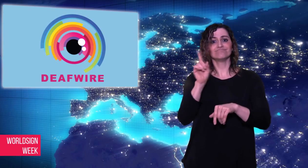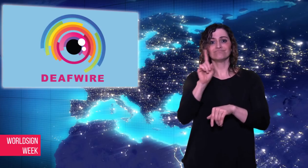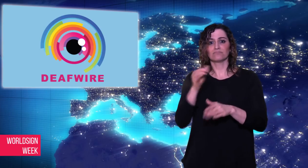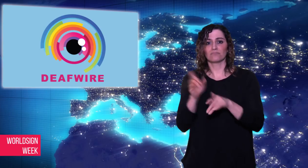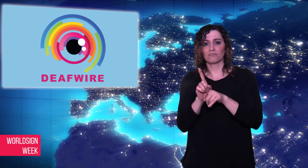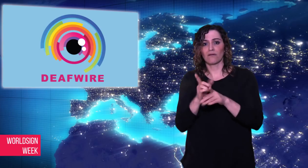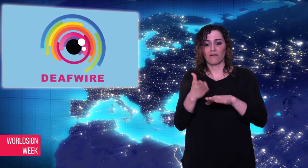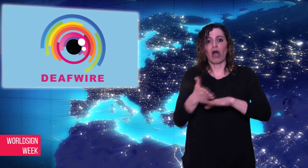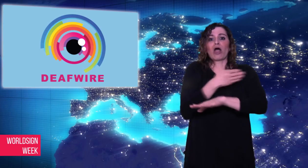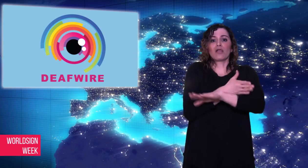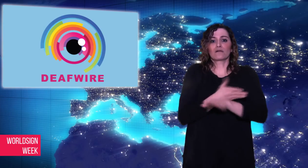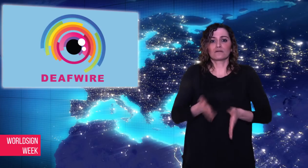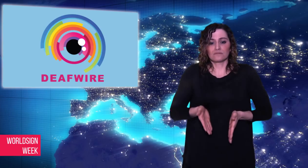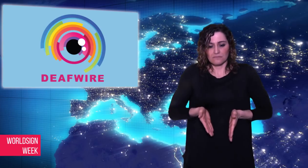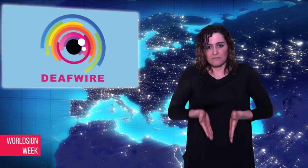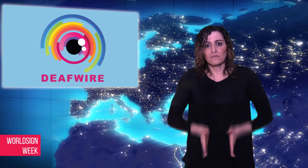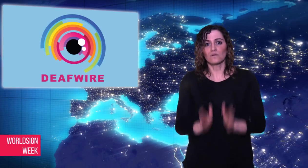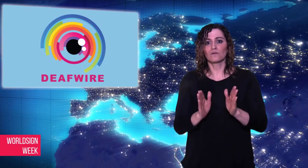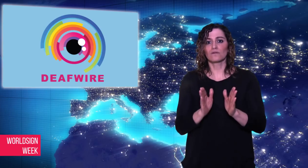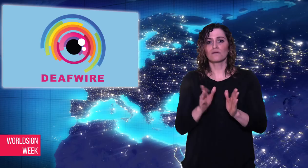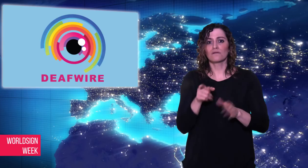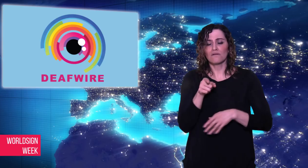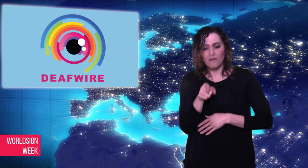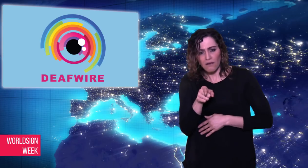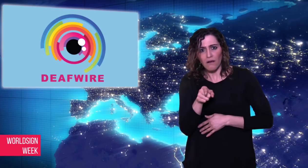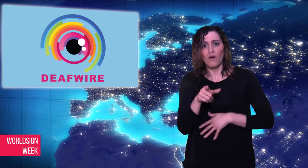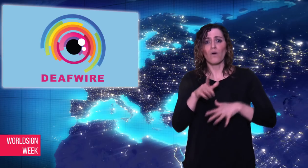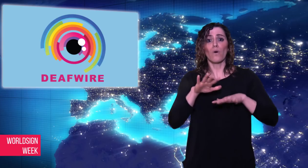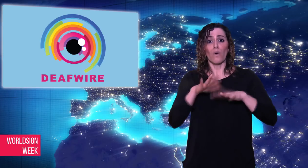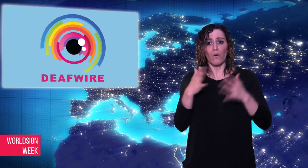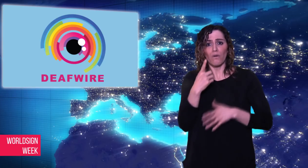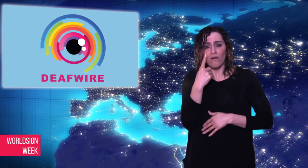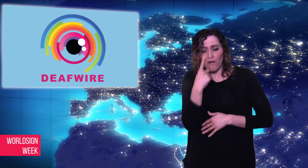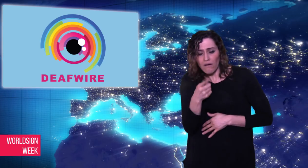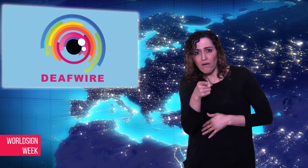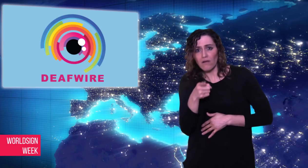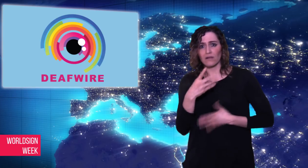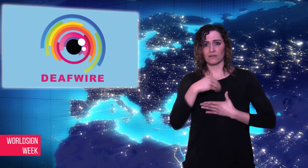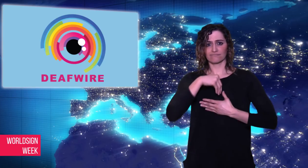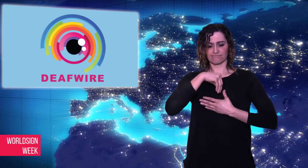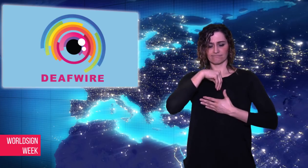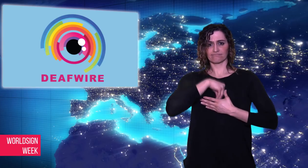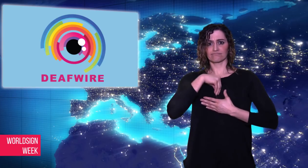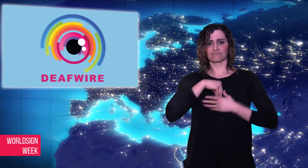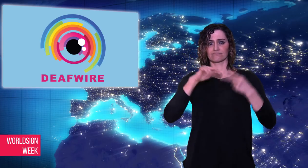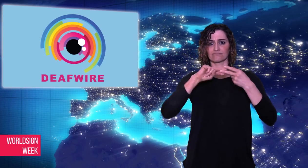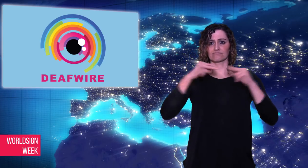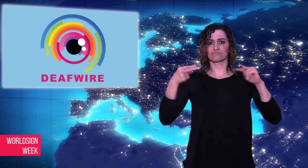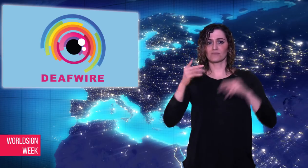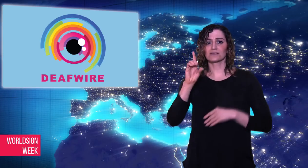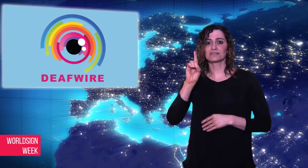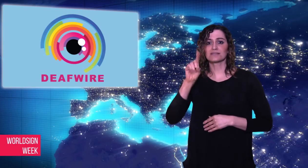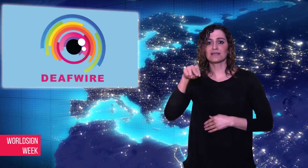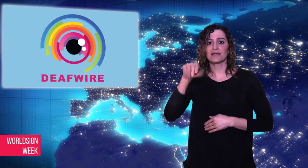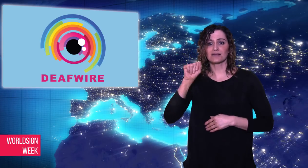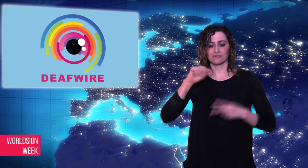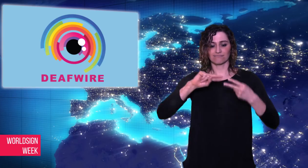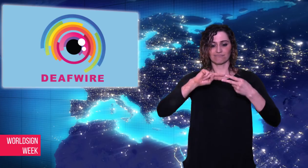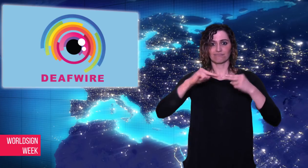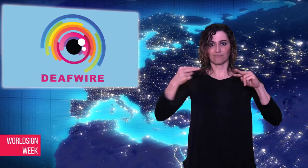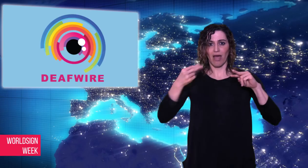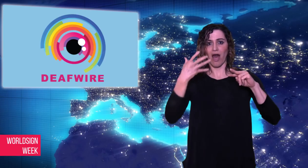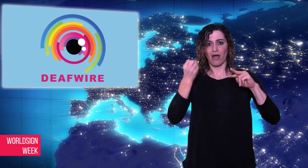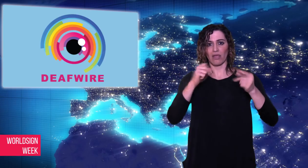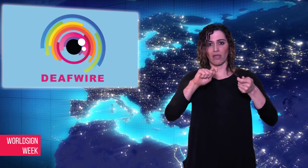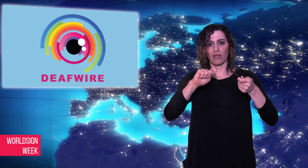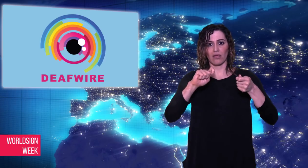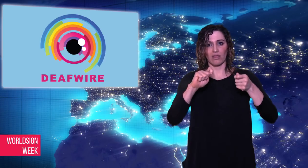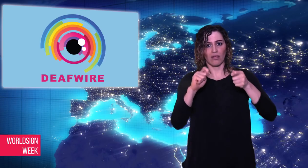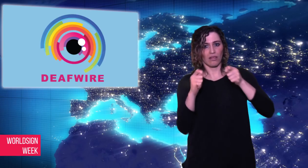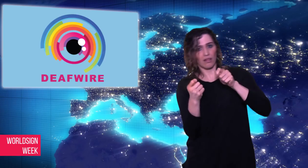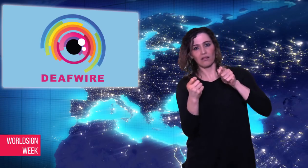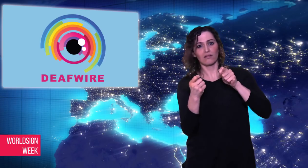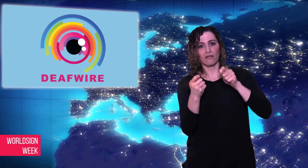mutation, and had longer hospital stays